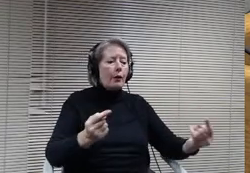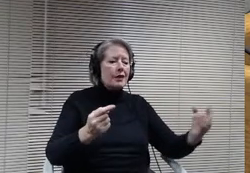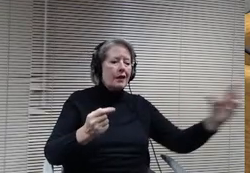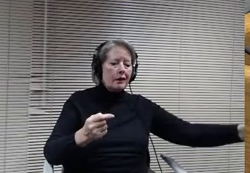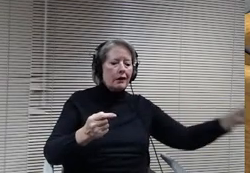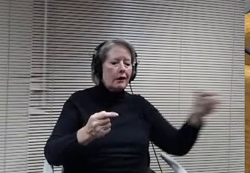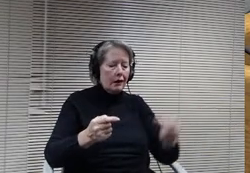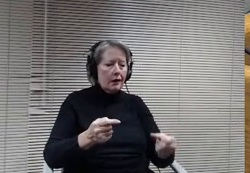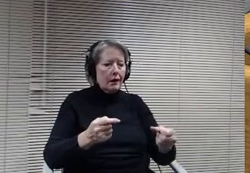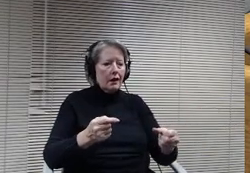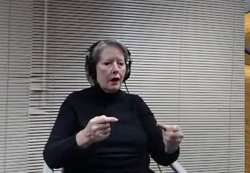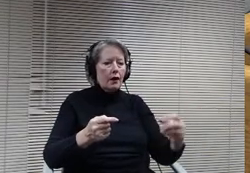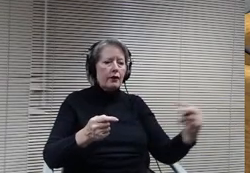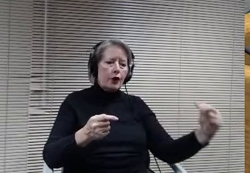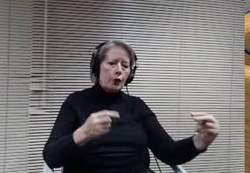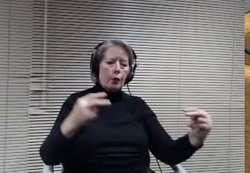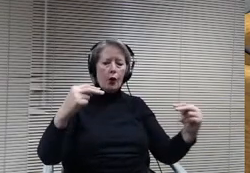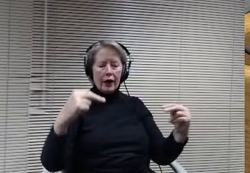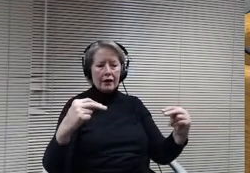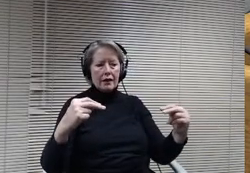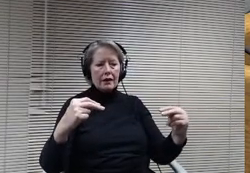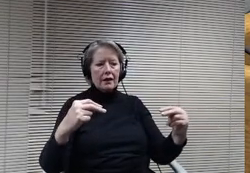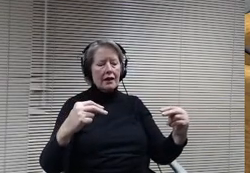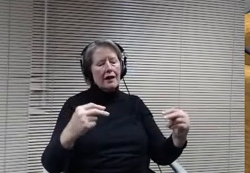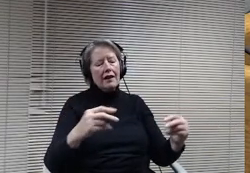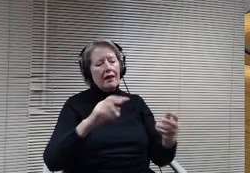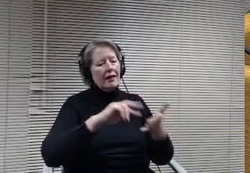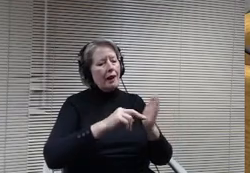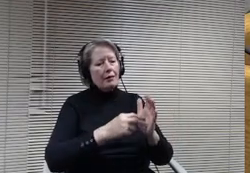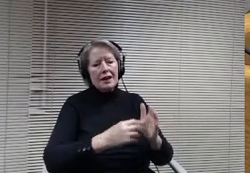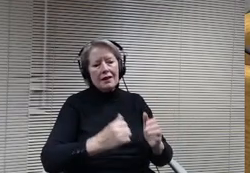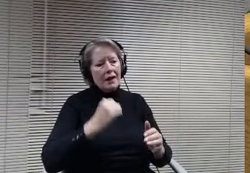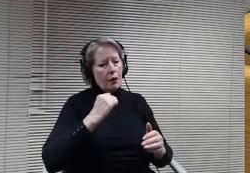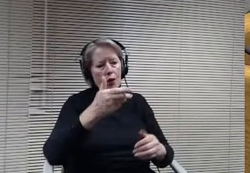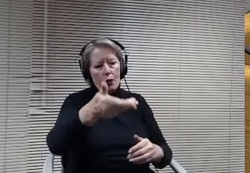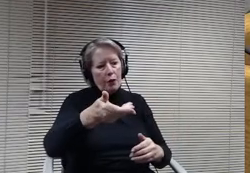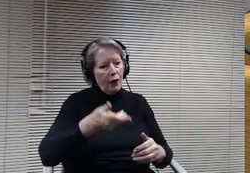speakers because they are afraid that they would have to bring in speakers who are anti human